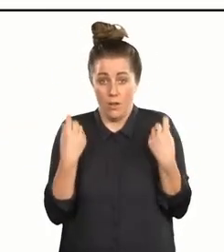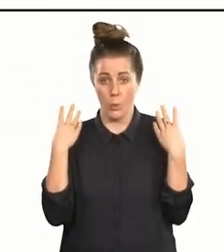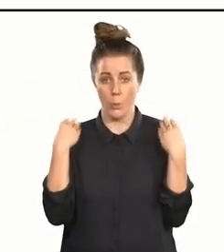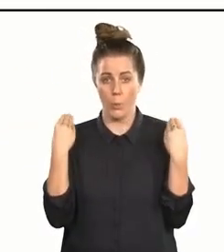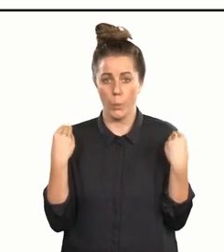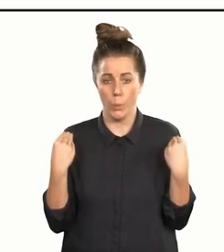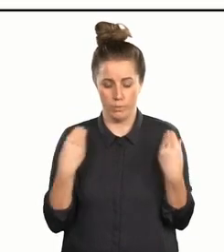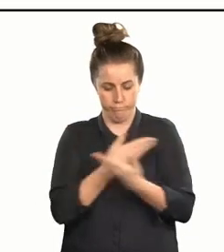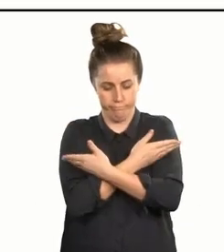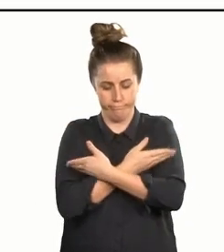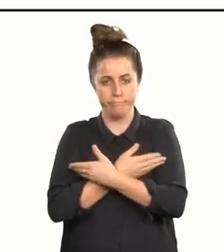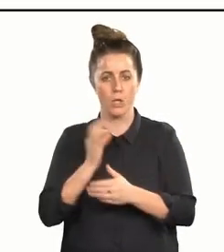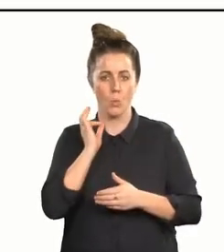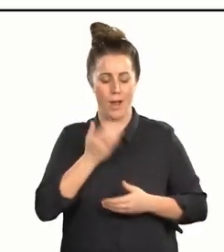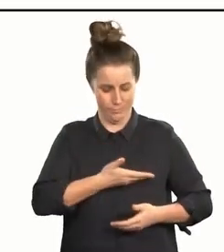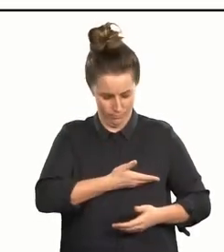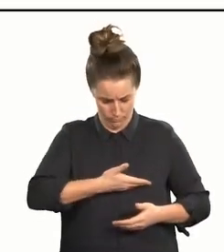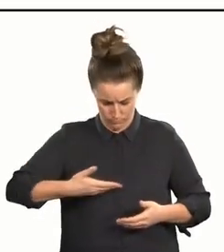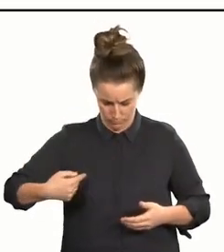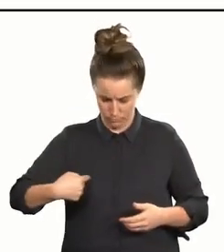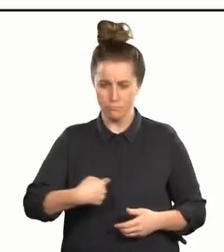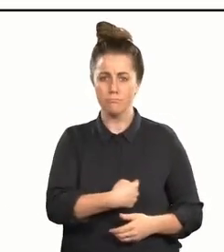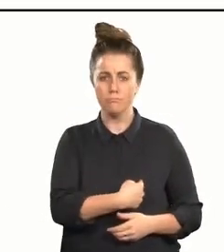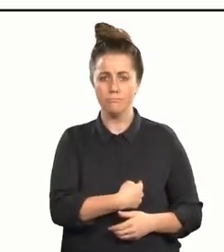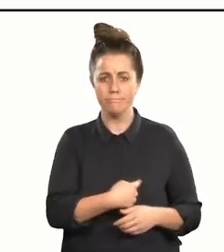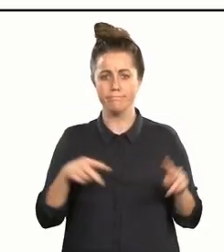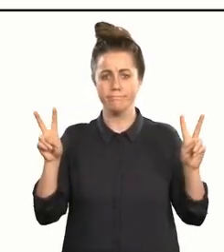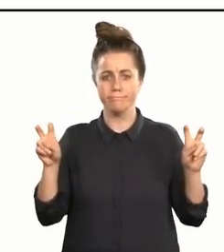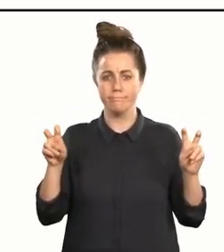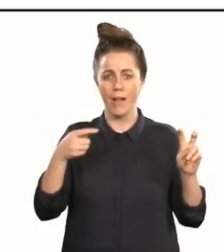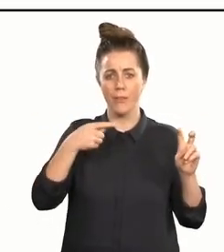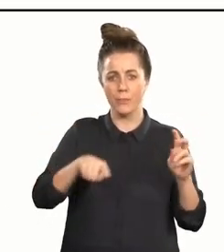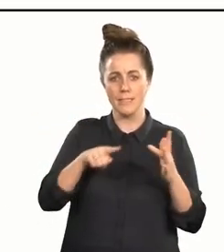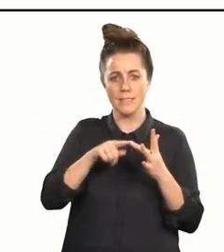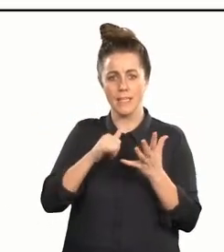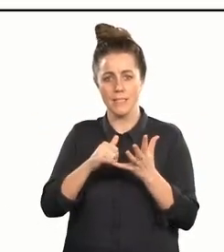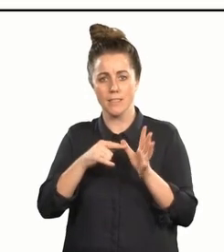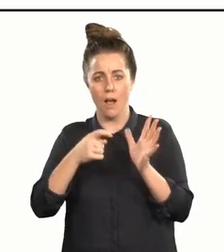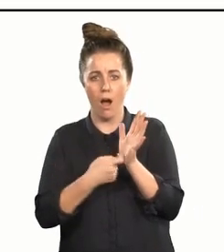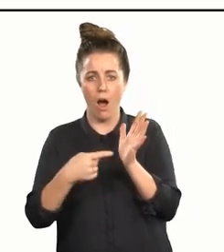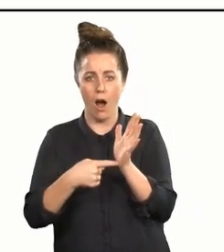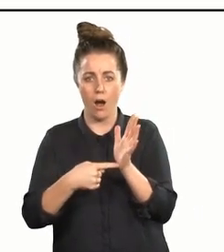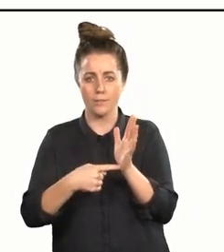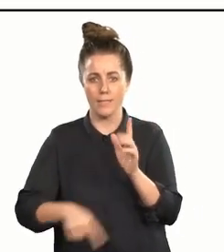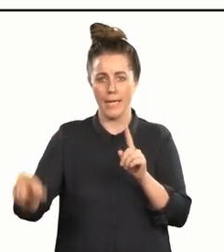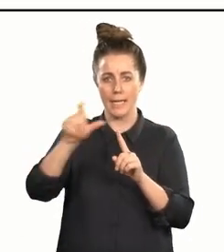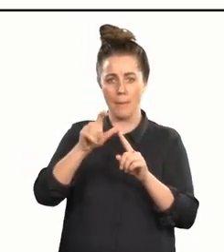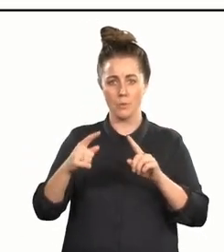and I'm wearing a white T-shirt with black letters across the front, 'This is Art,' it says — capital A.